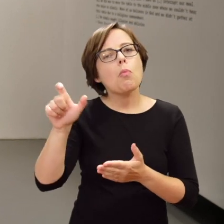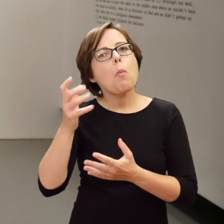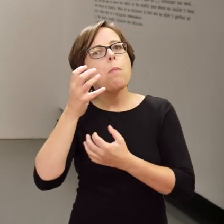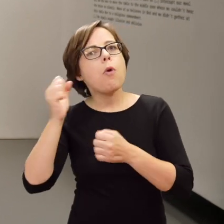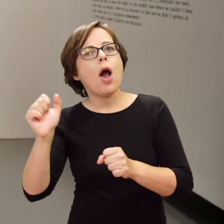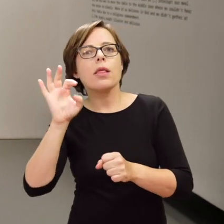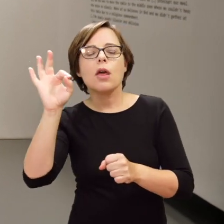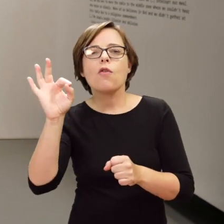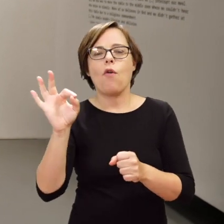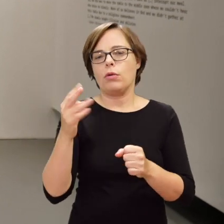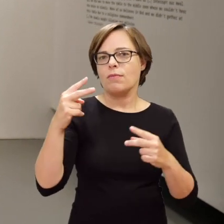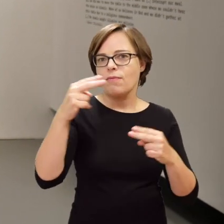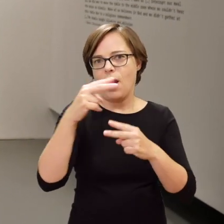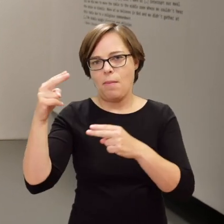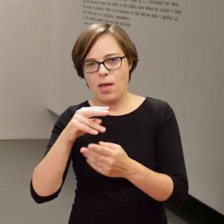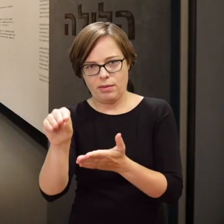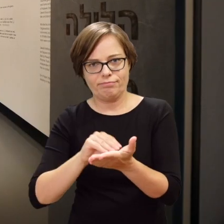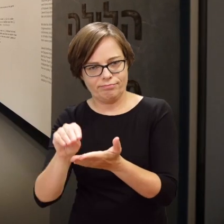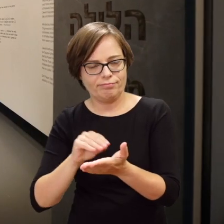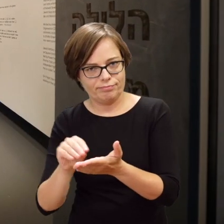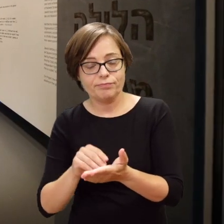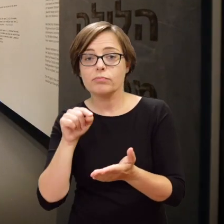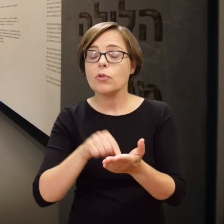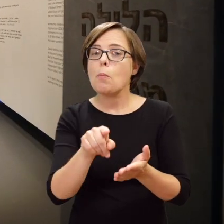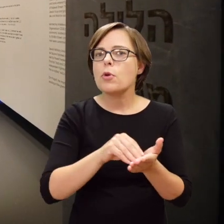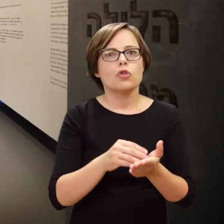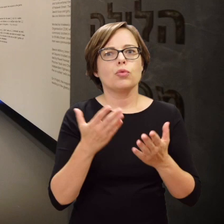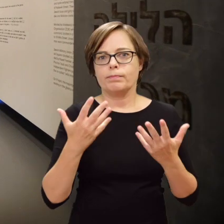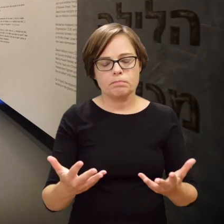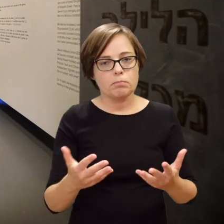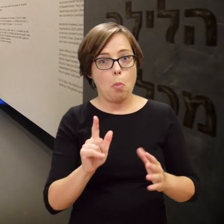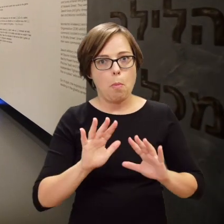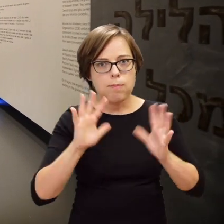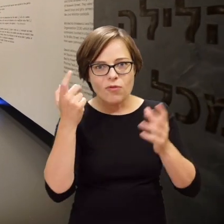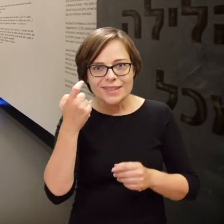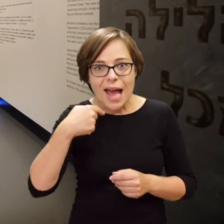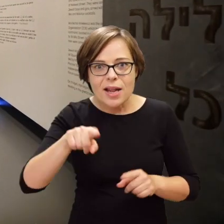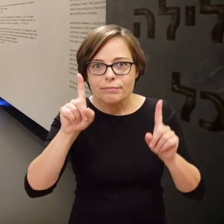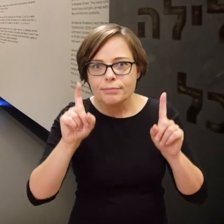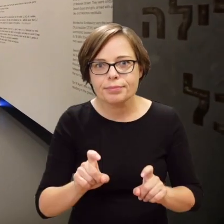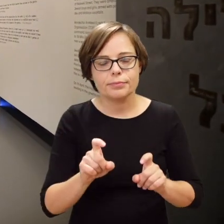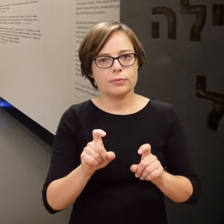by our protagonists in which they say that the Uprising is about to break out.